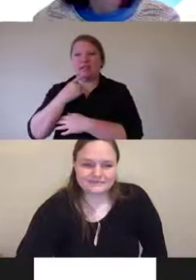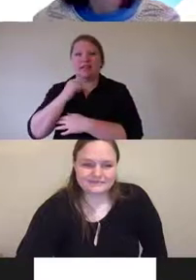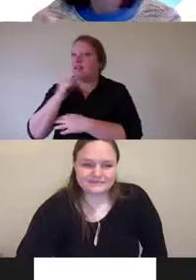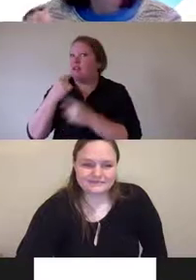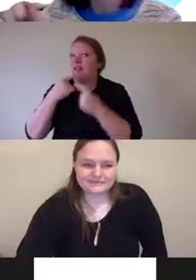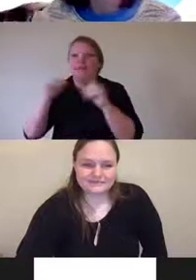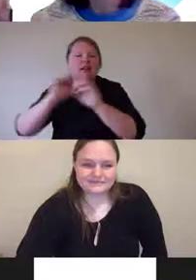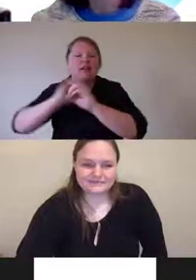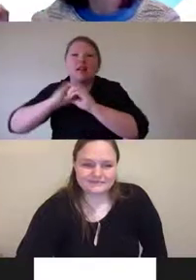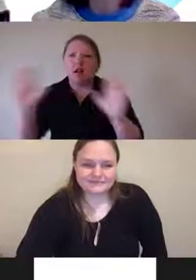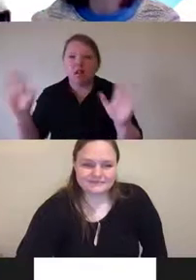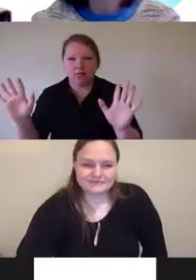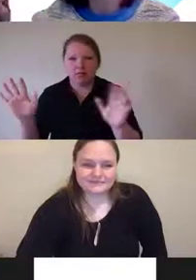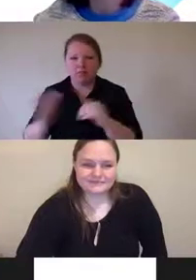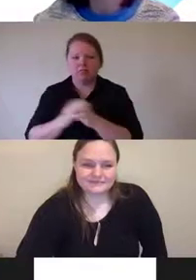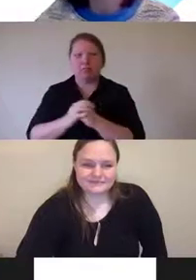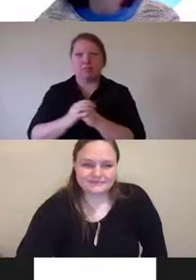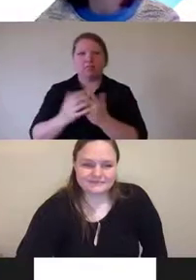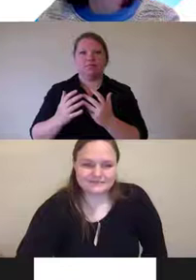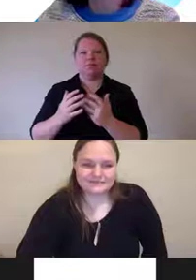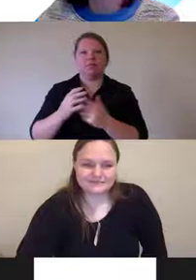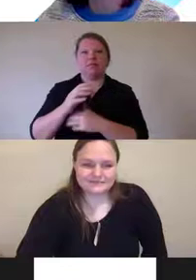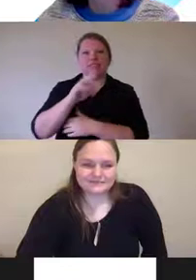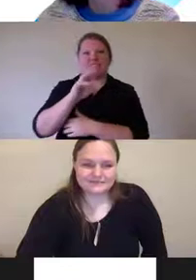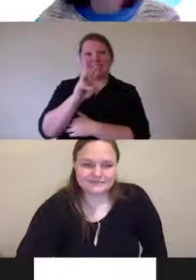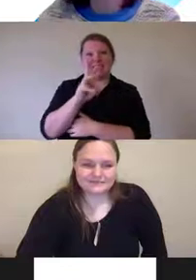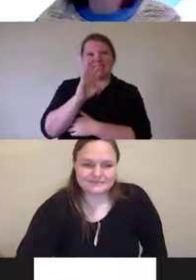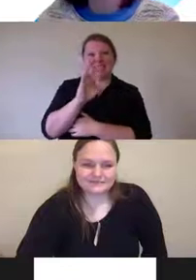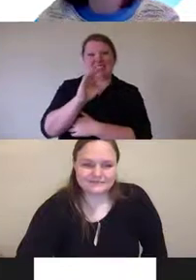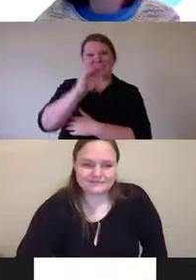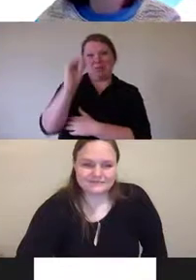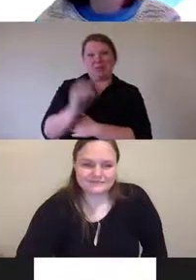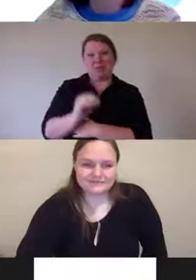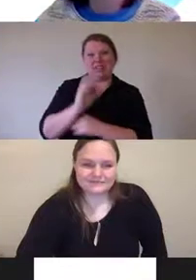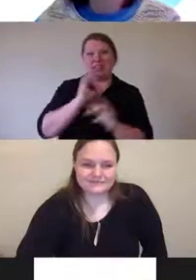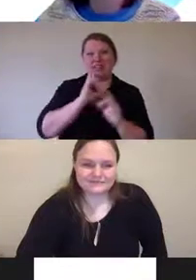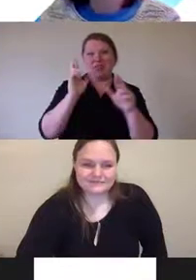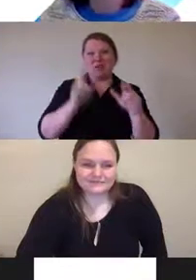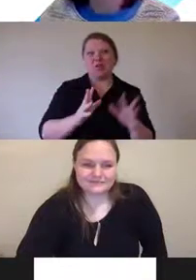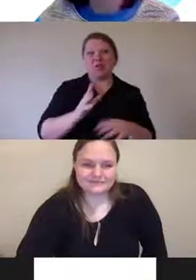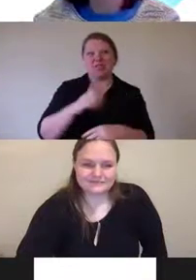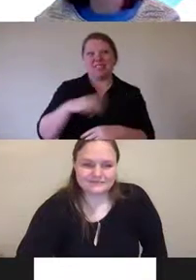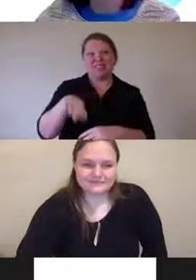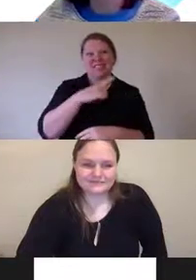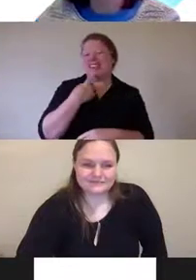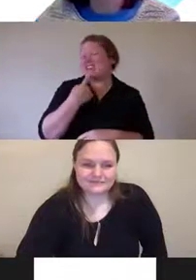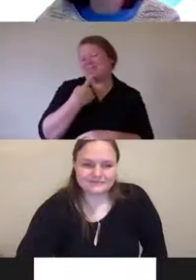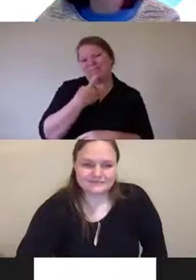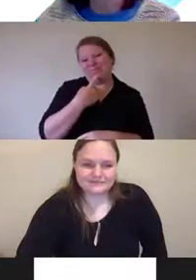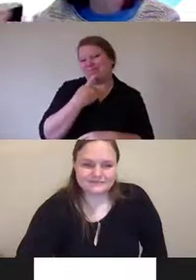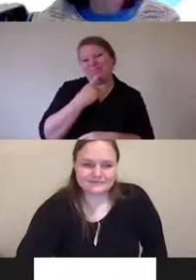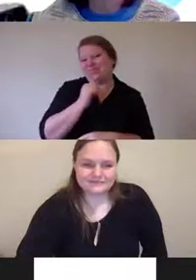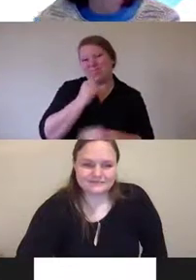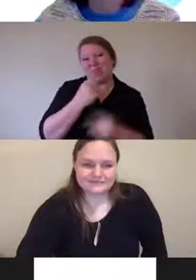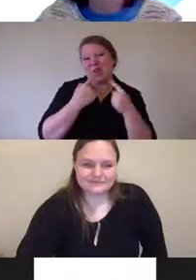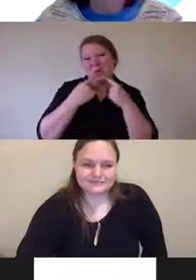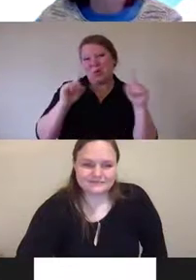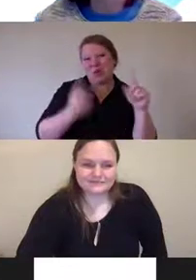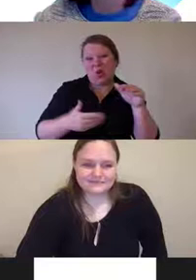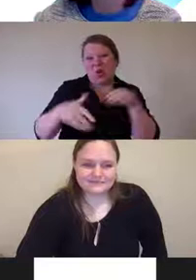So 69% of respondents said that overlays don't work. They said they weren't effective or they weren't effective at all.